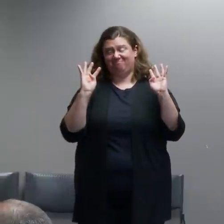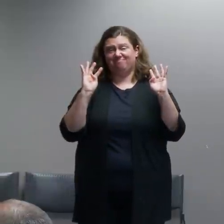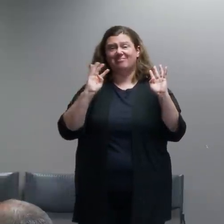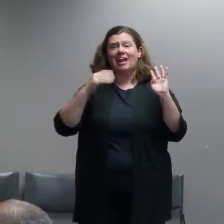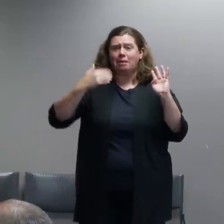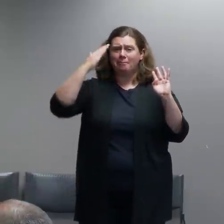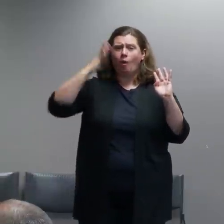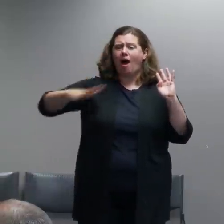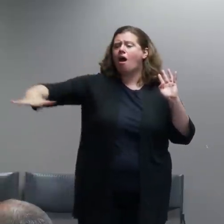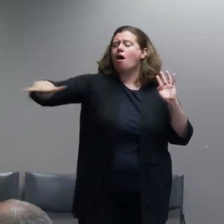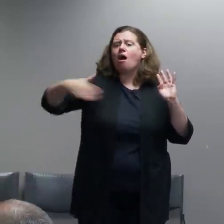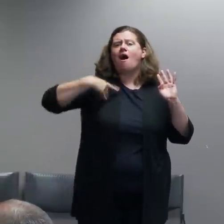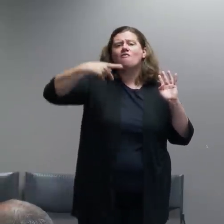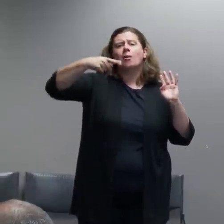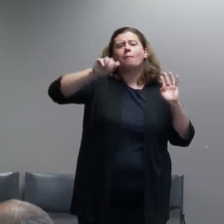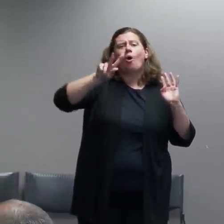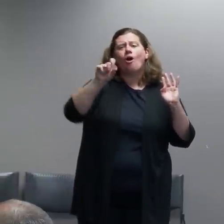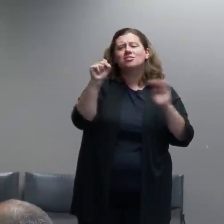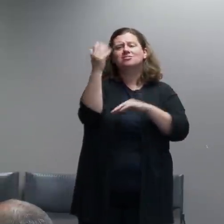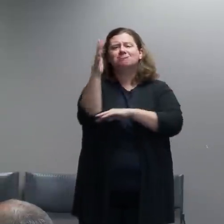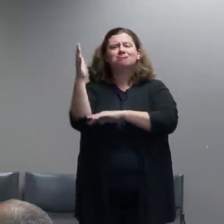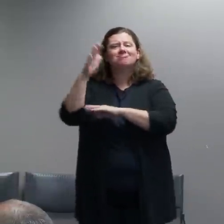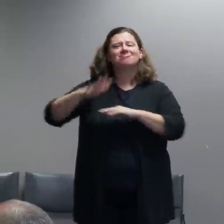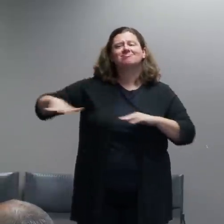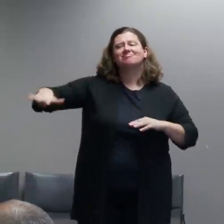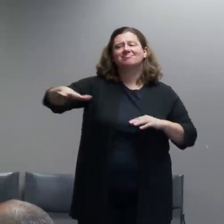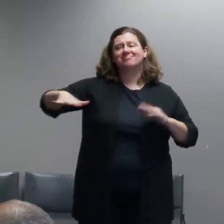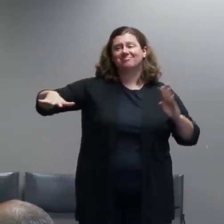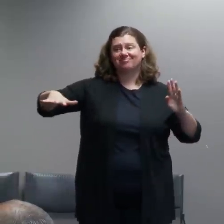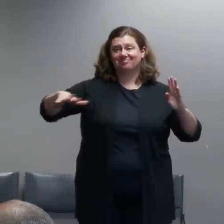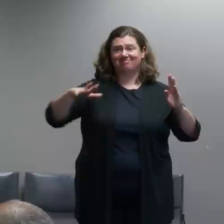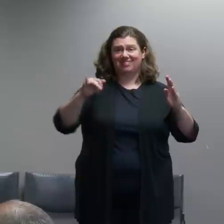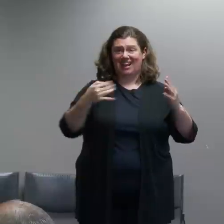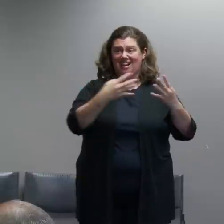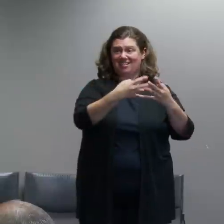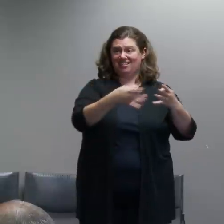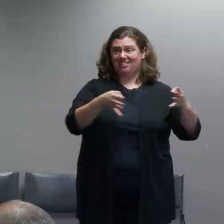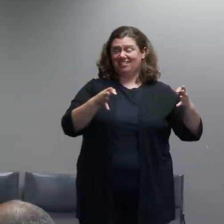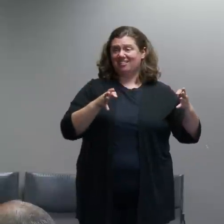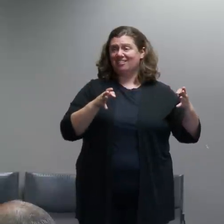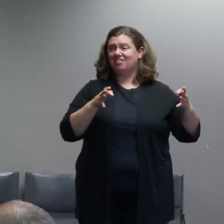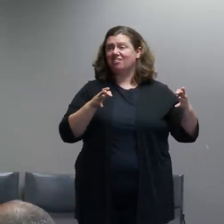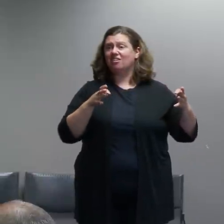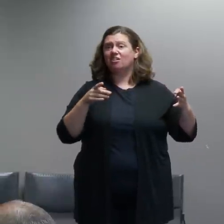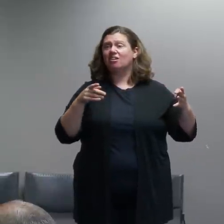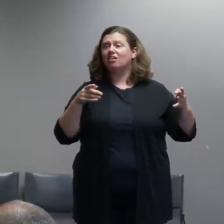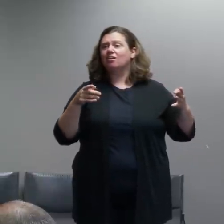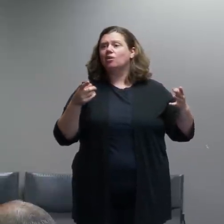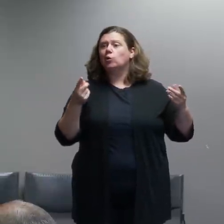The intent of this area was to develop some distance from the